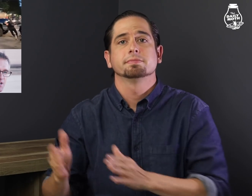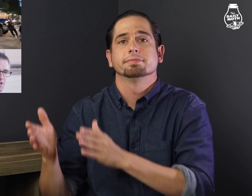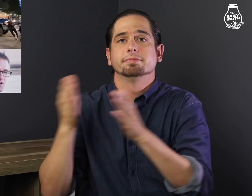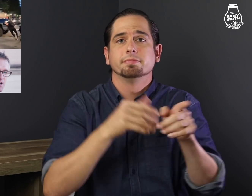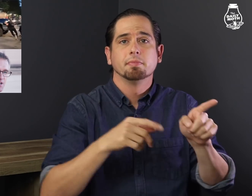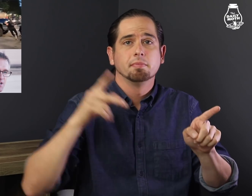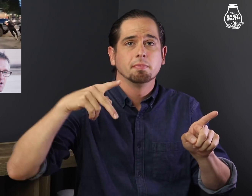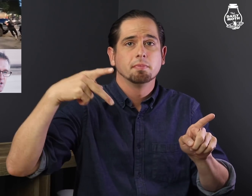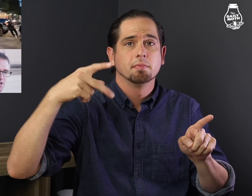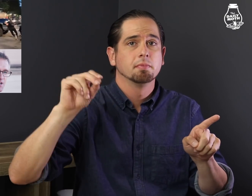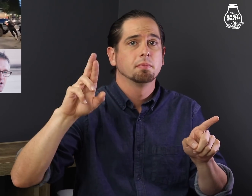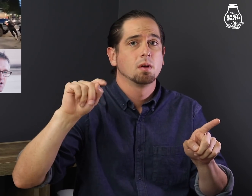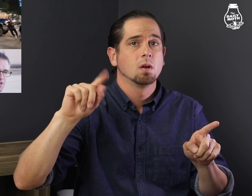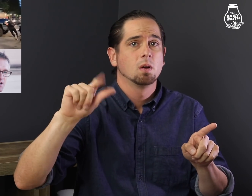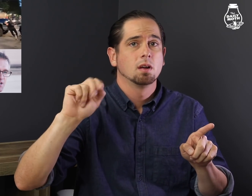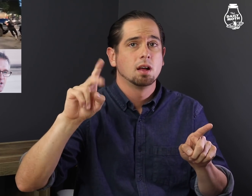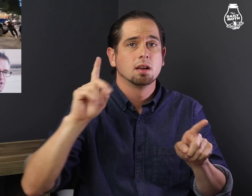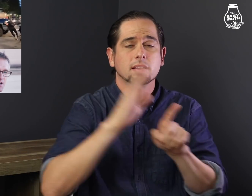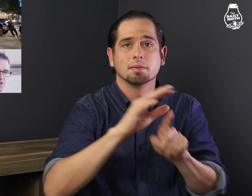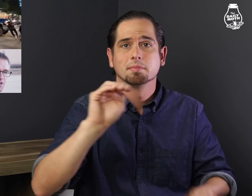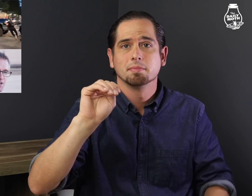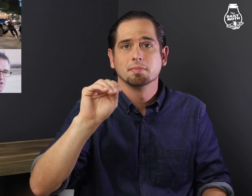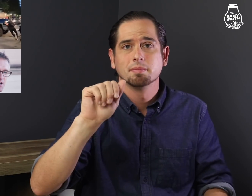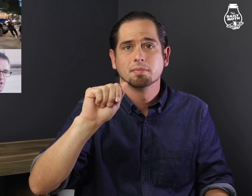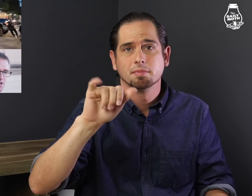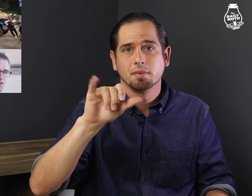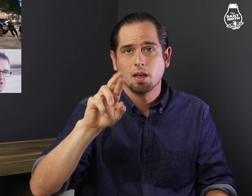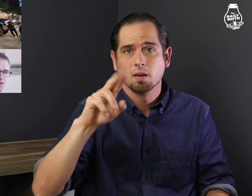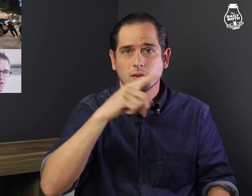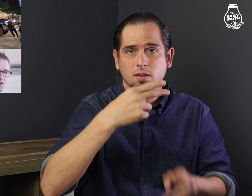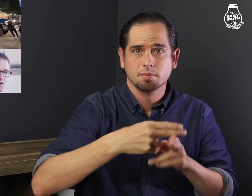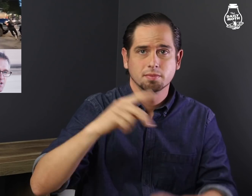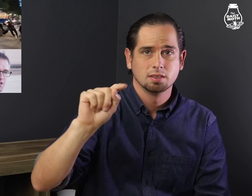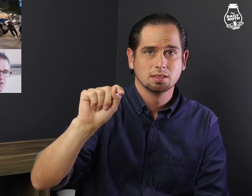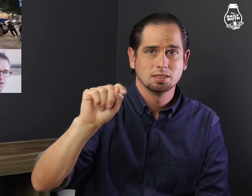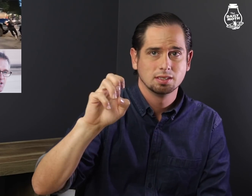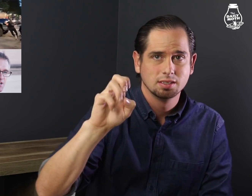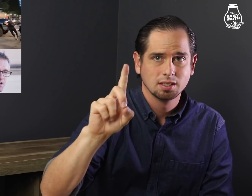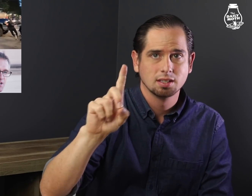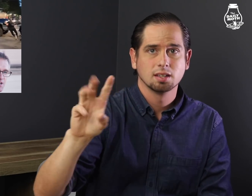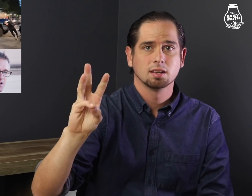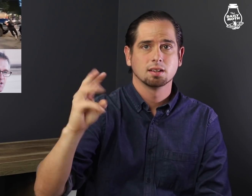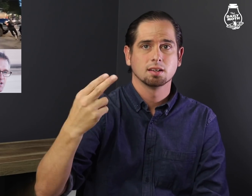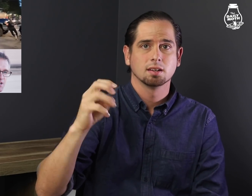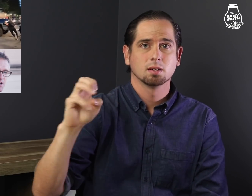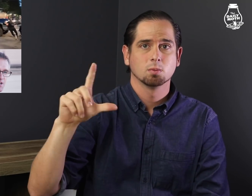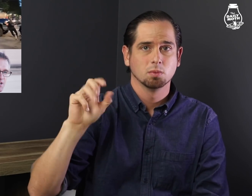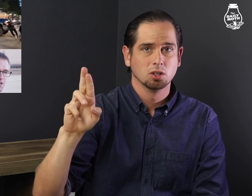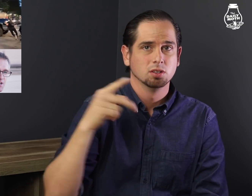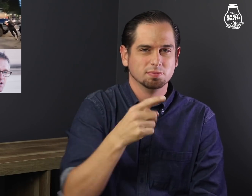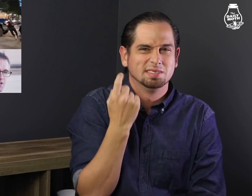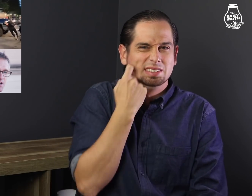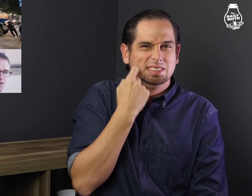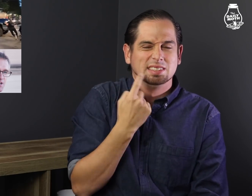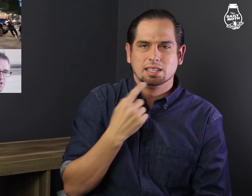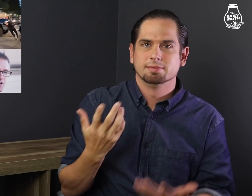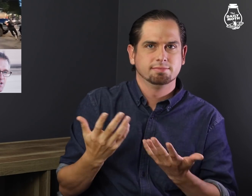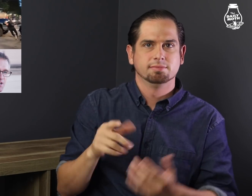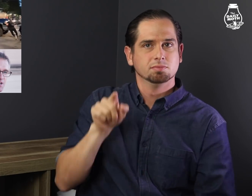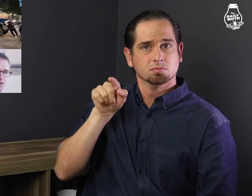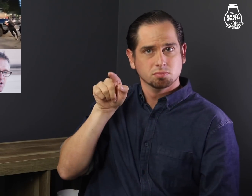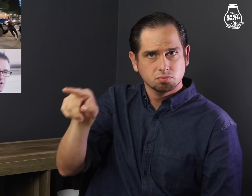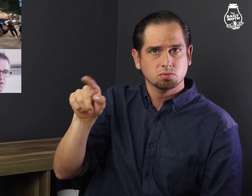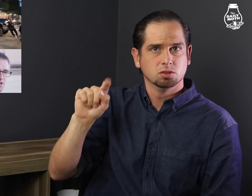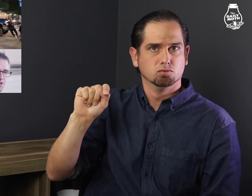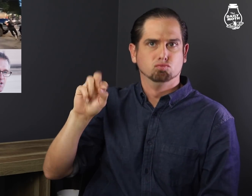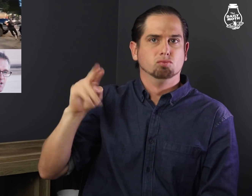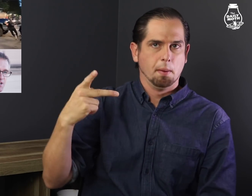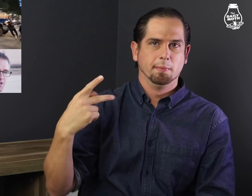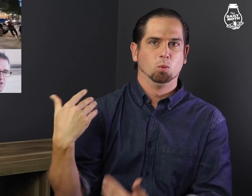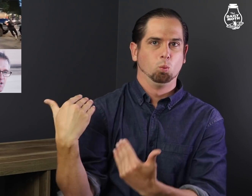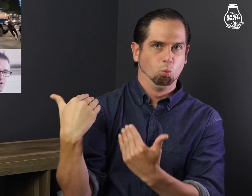Portland mayor Ted Wheeler recently said that Trump is